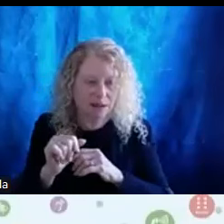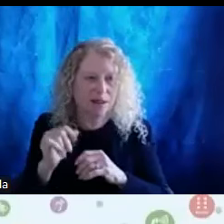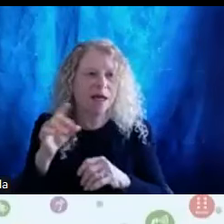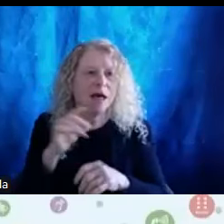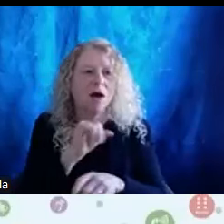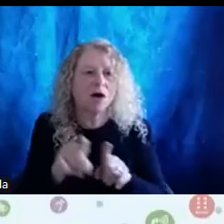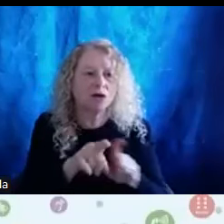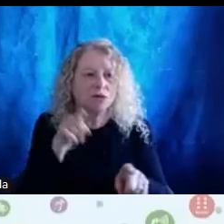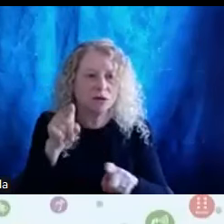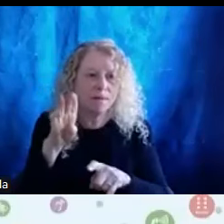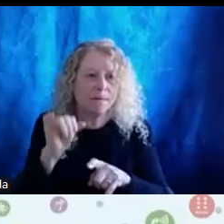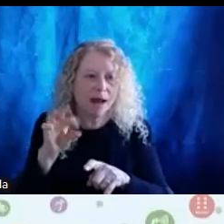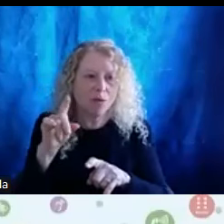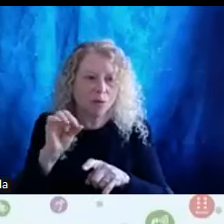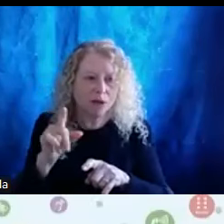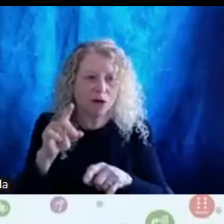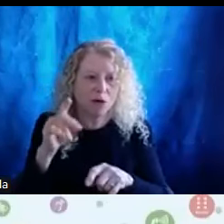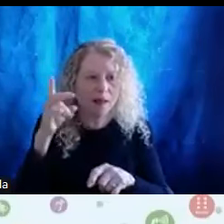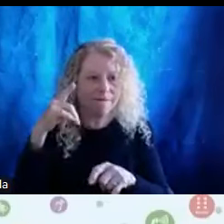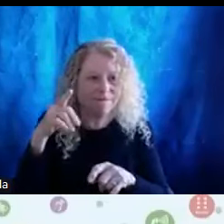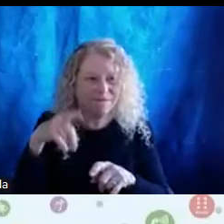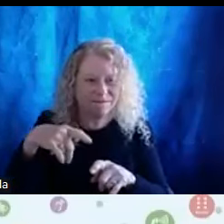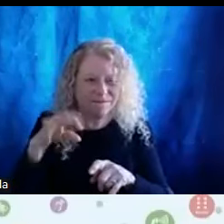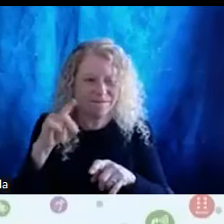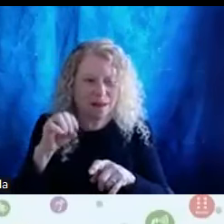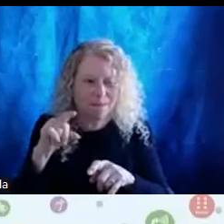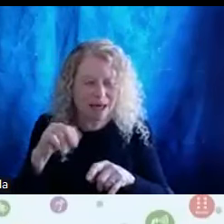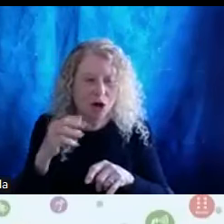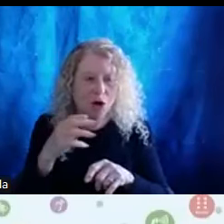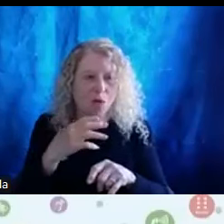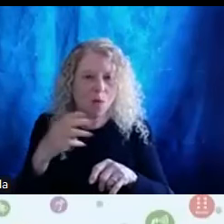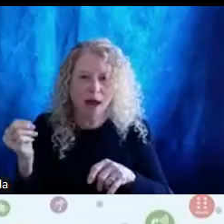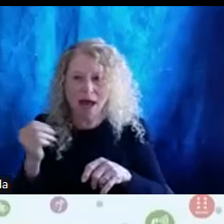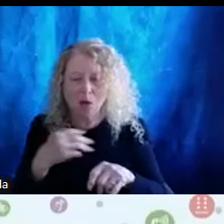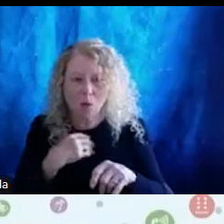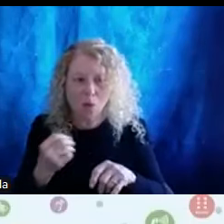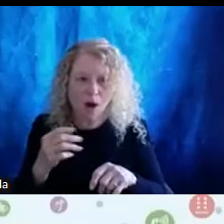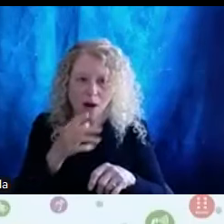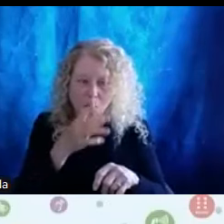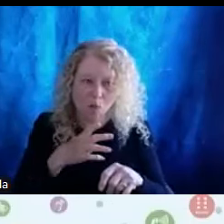Her life was experienced with 1 foot and two different cultural worlds, and throughout life experience she's